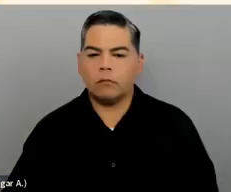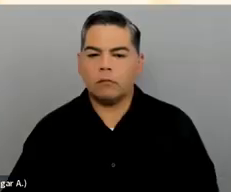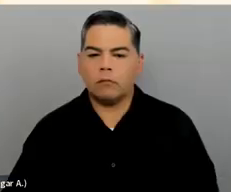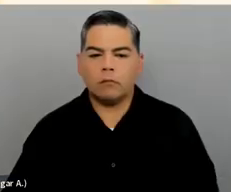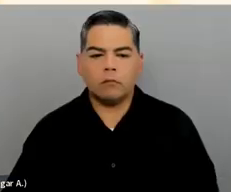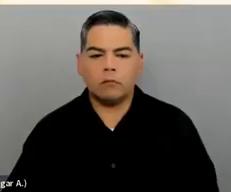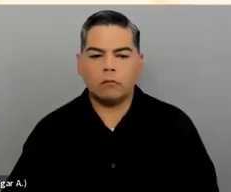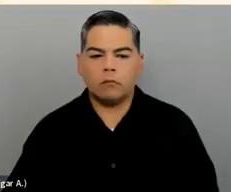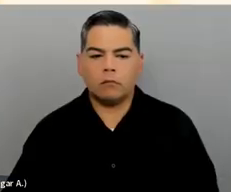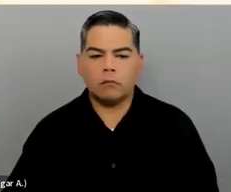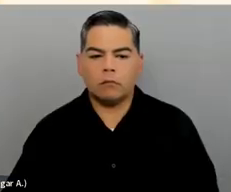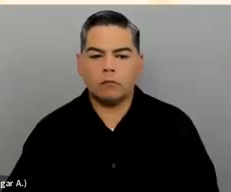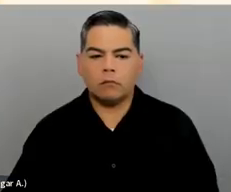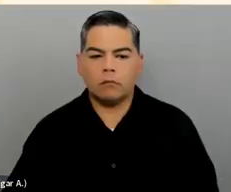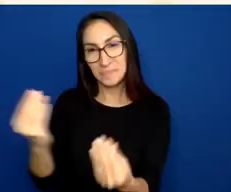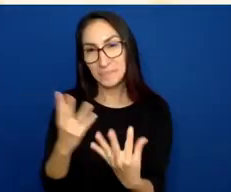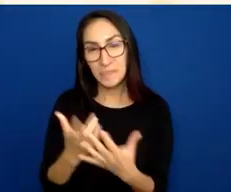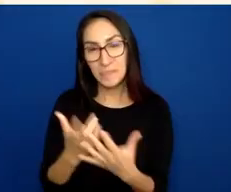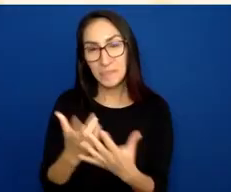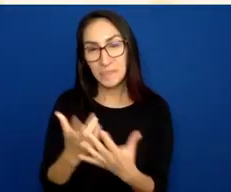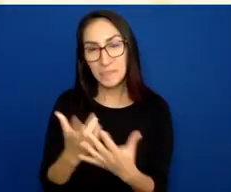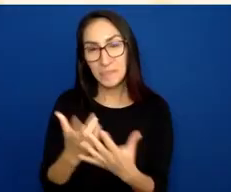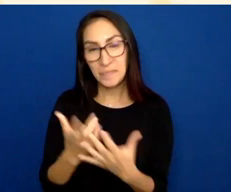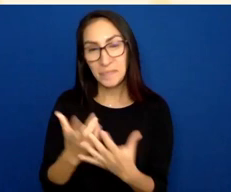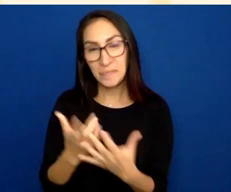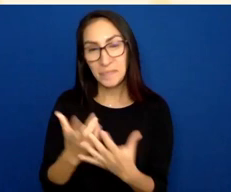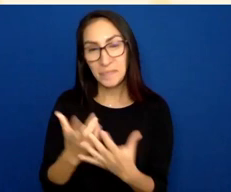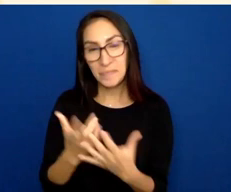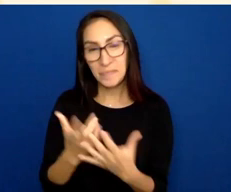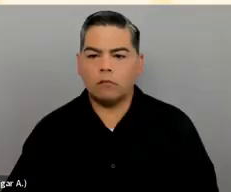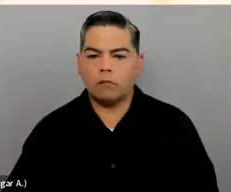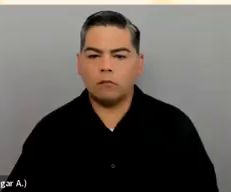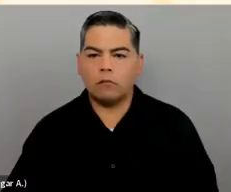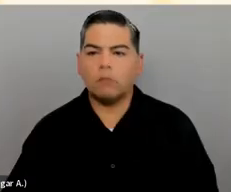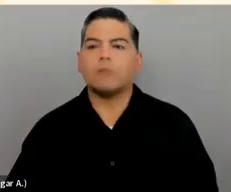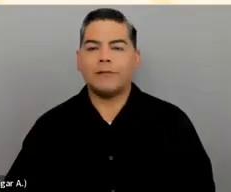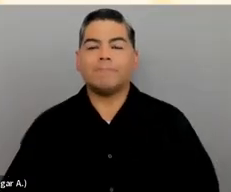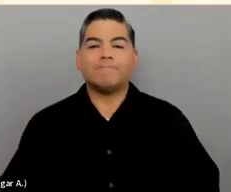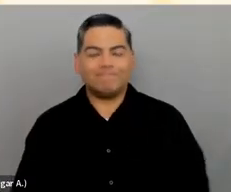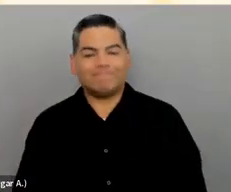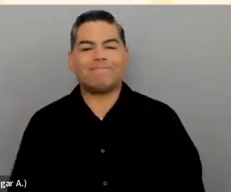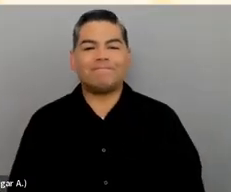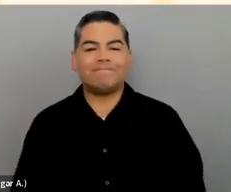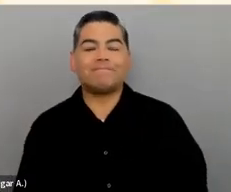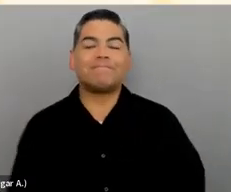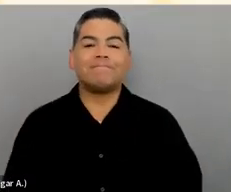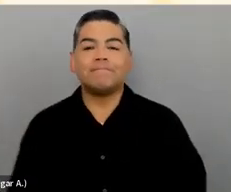Thank you for that. Fill in the blank is not very popular, I don't think.